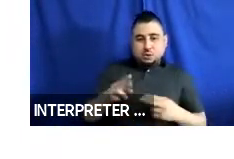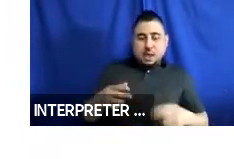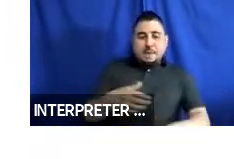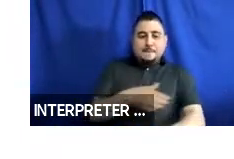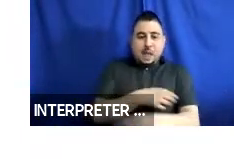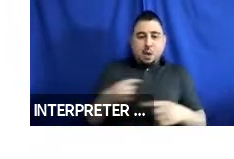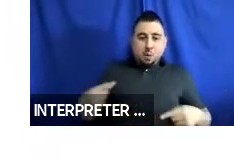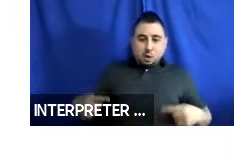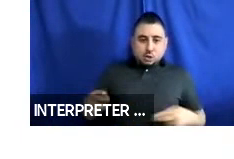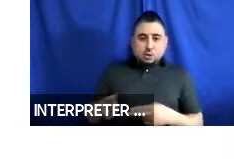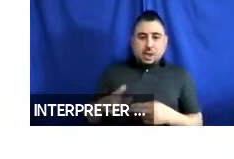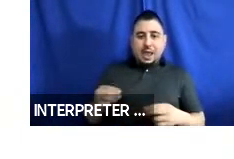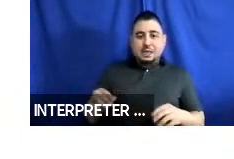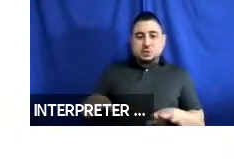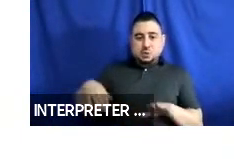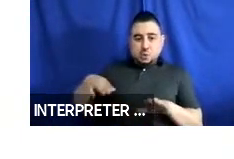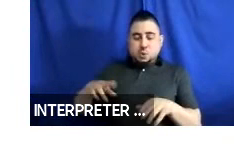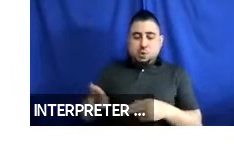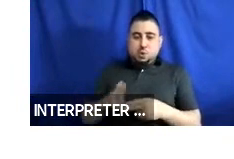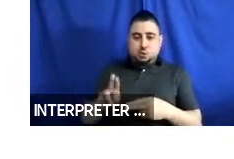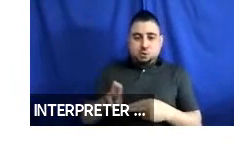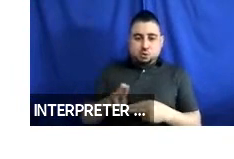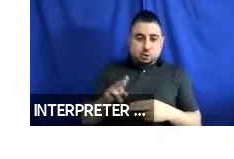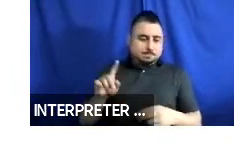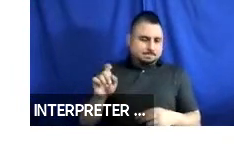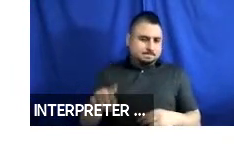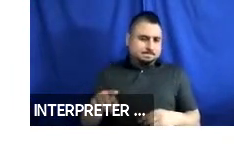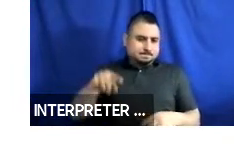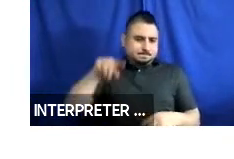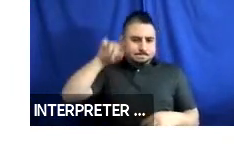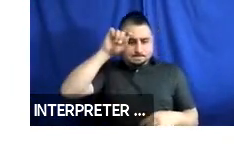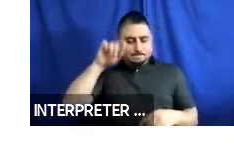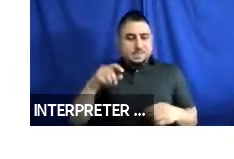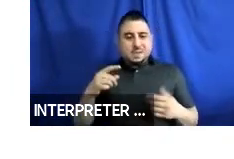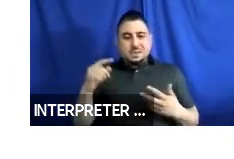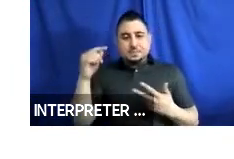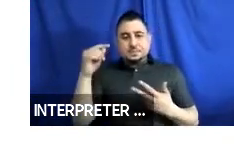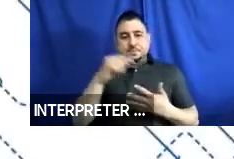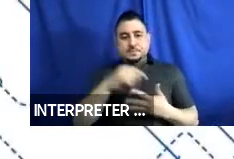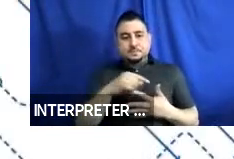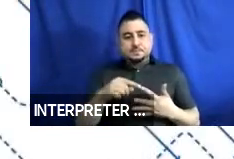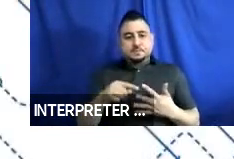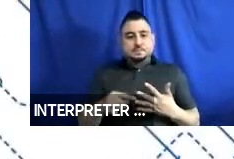users and scooter users. So, we’ll take it one at a time. Next, please.